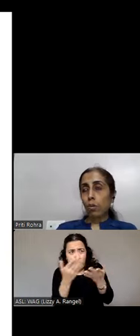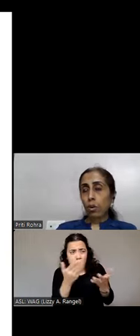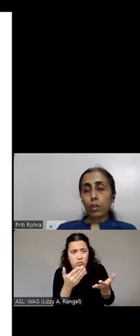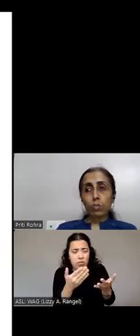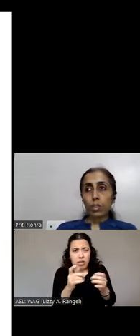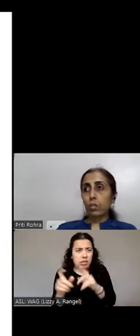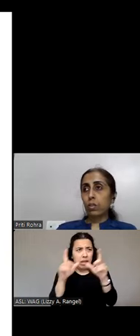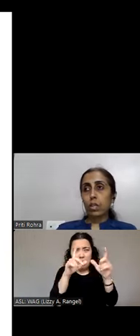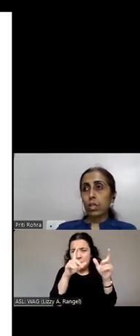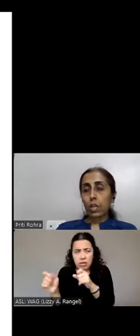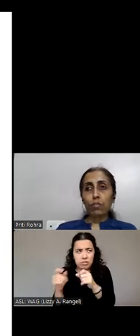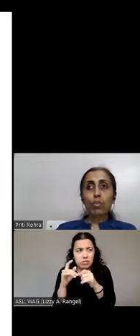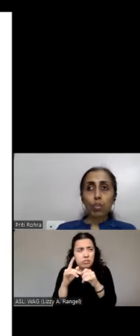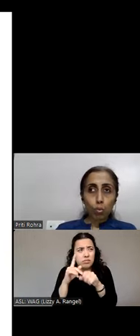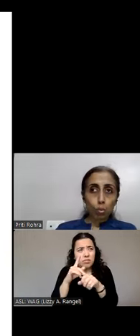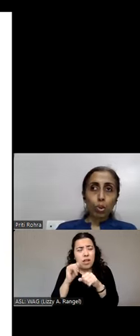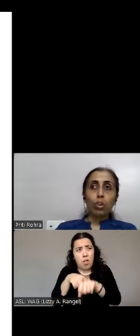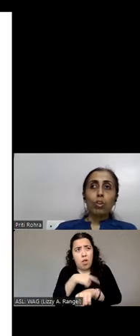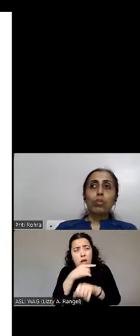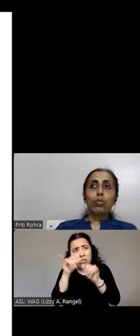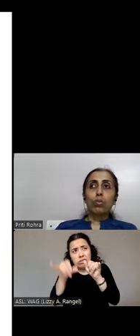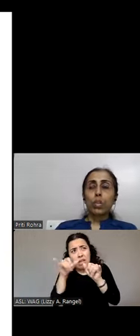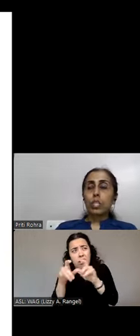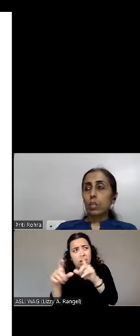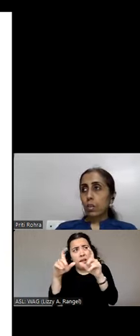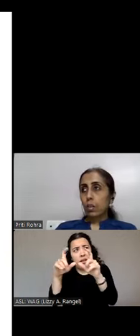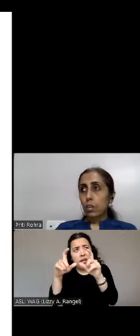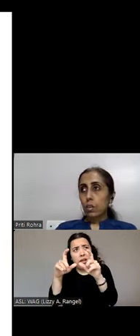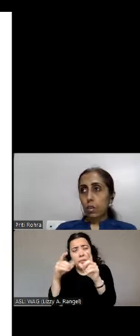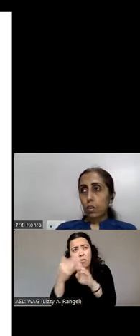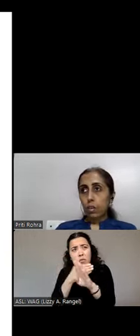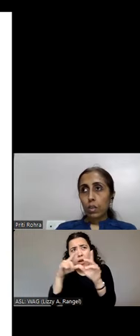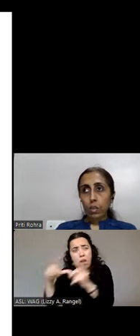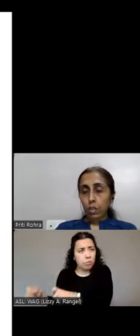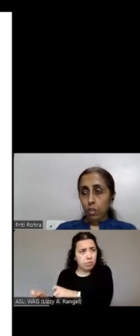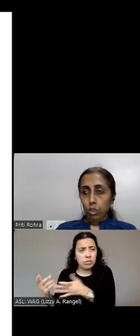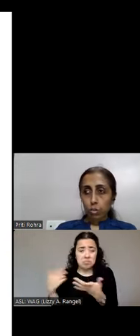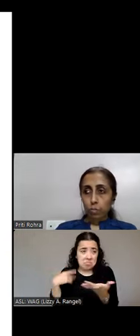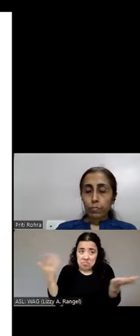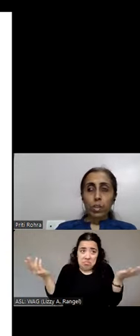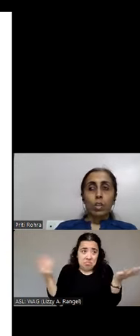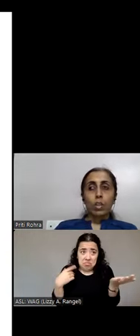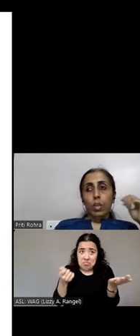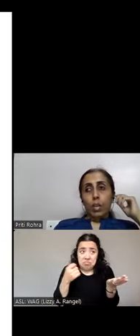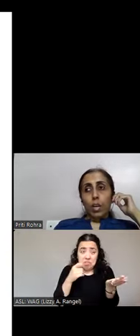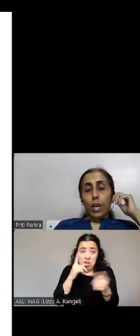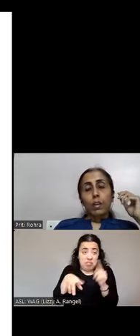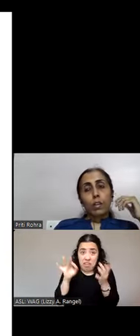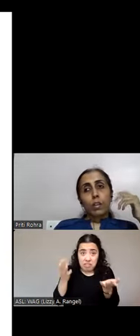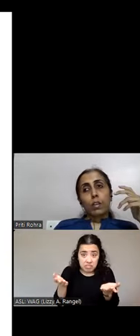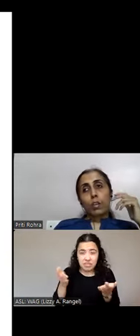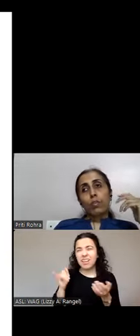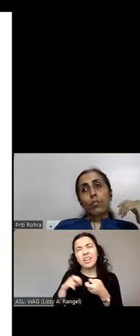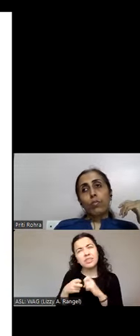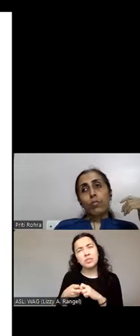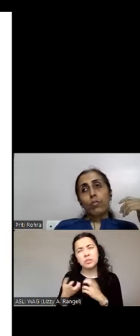long it was there on the screen they have no clue. So it's a really critical issue. And, you know,